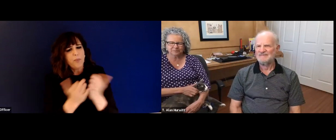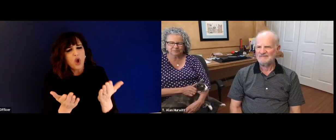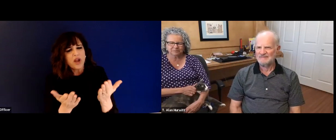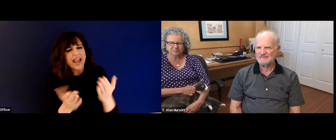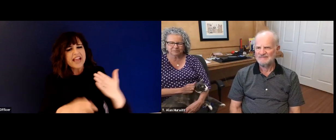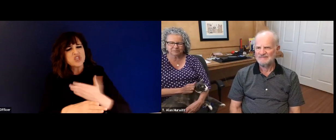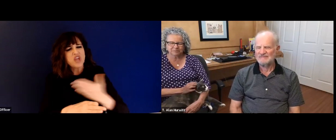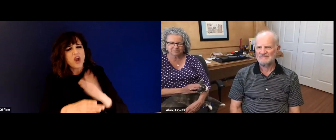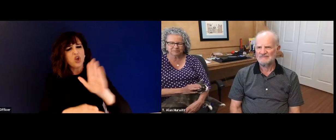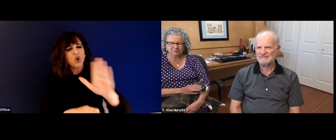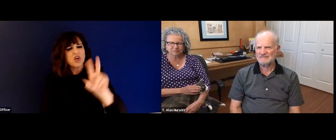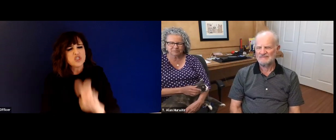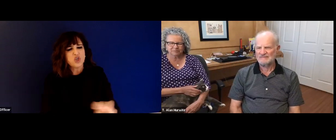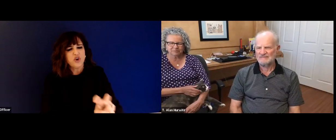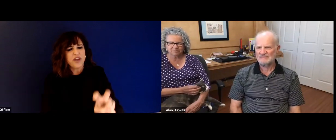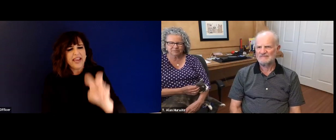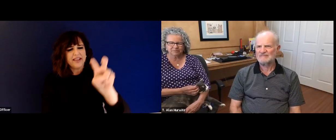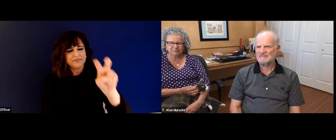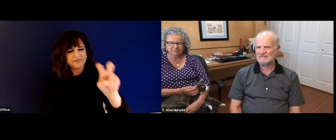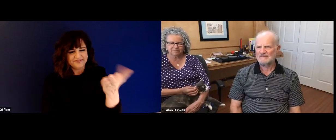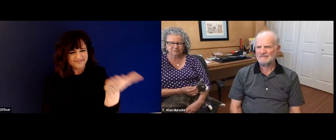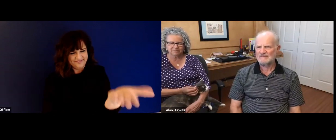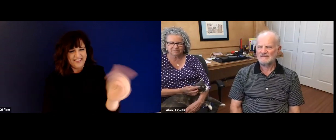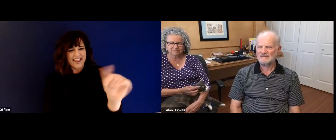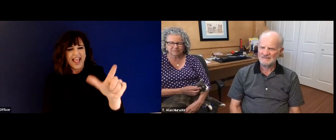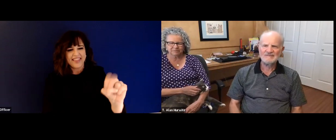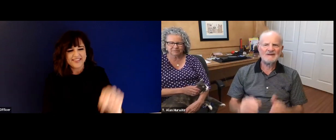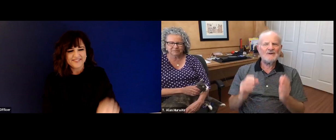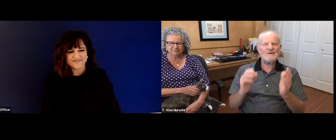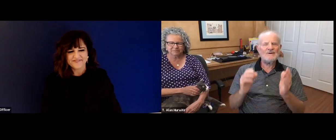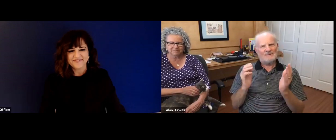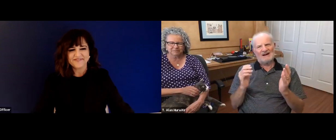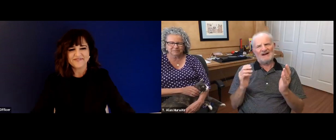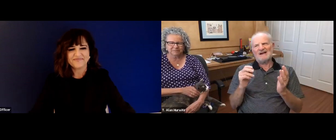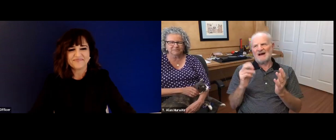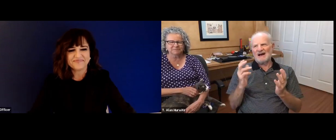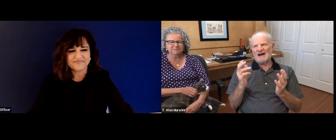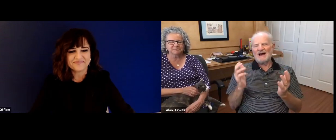you so much. It's It's a pleasure. So Alan, why did you